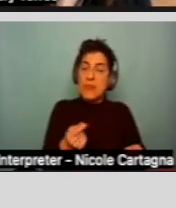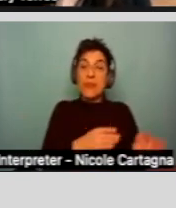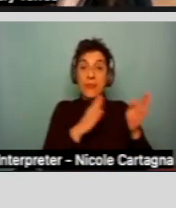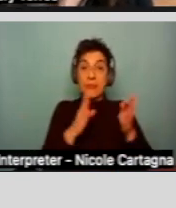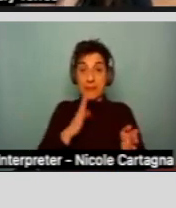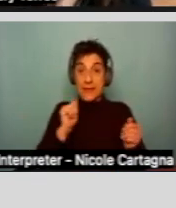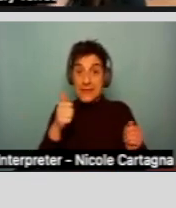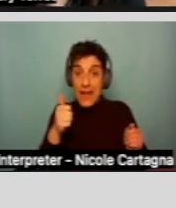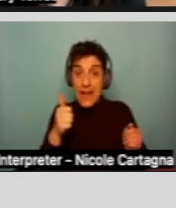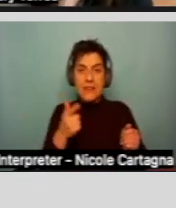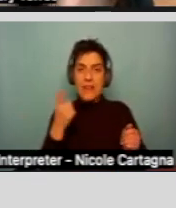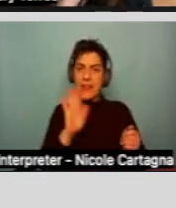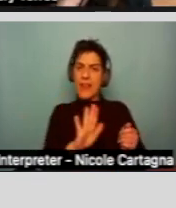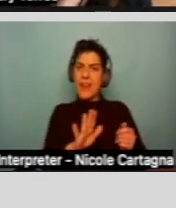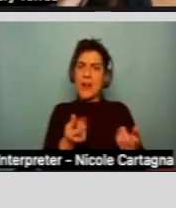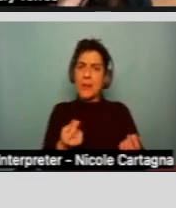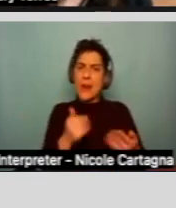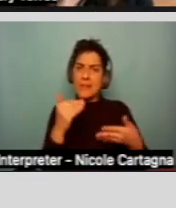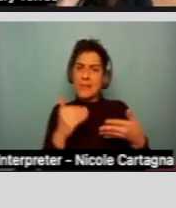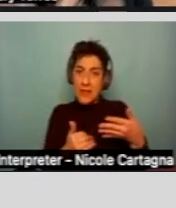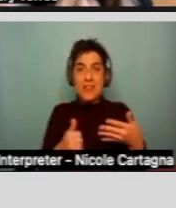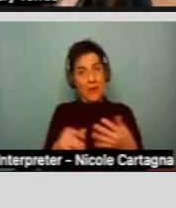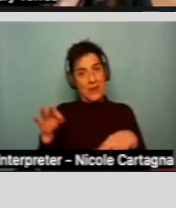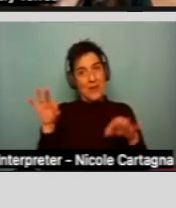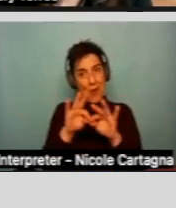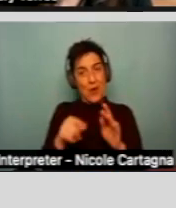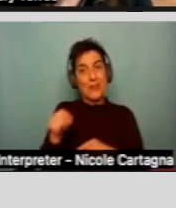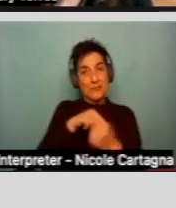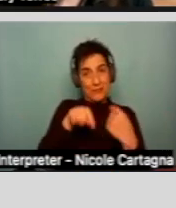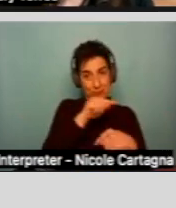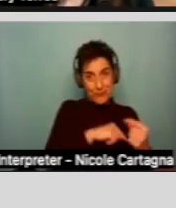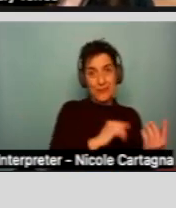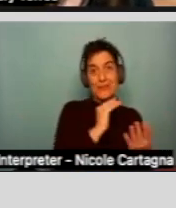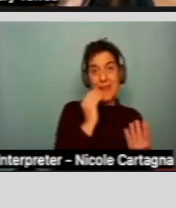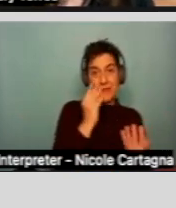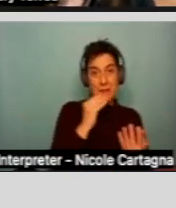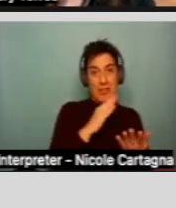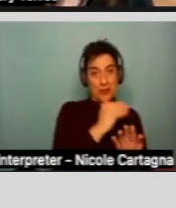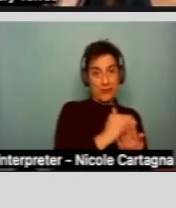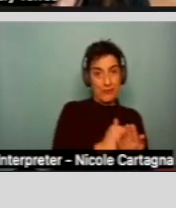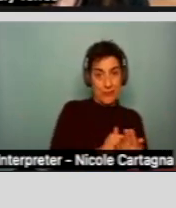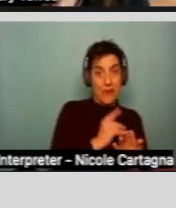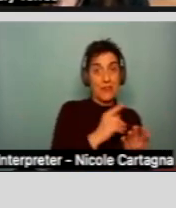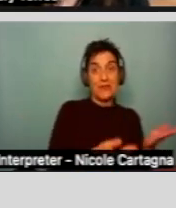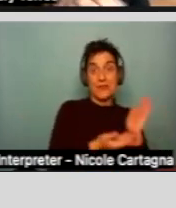So, it's really important to go all the way back and provide that information in order to meet that eligibility.